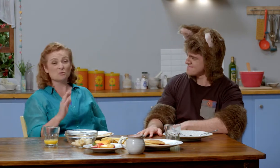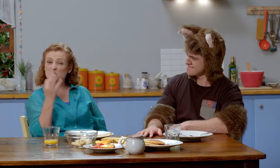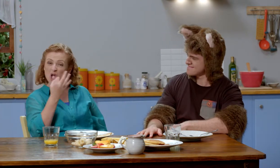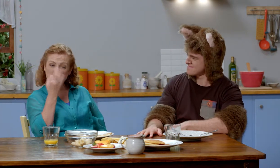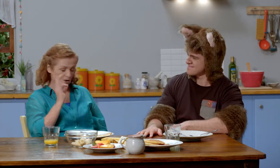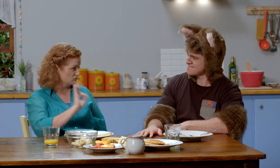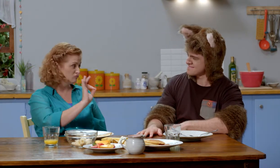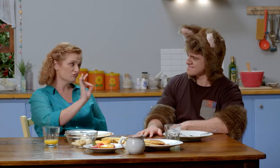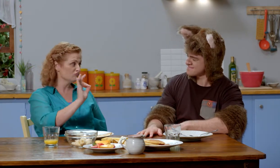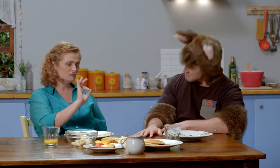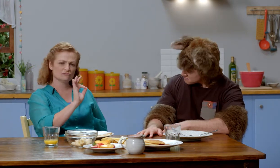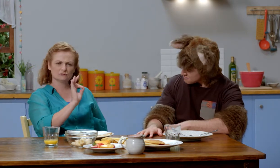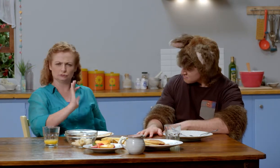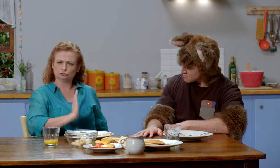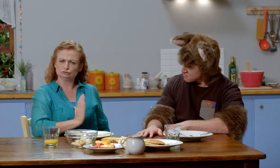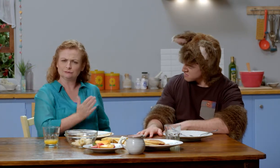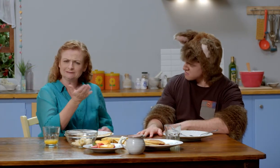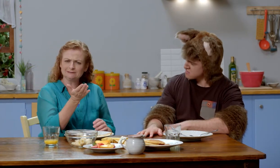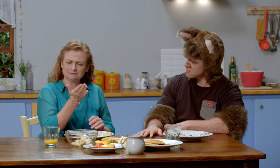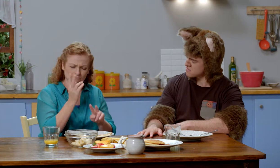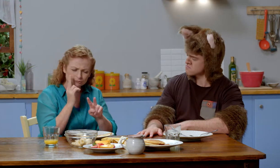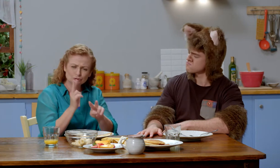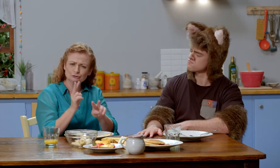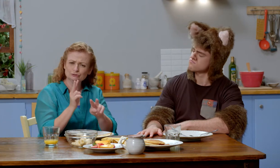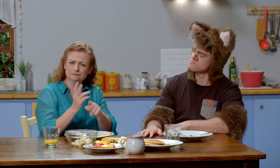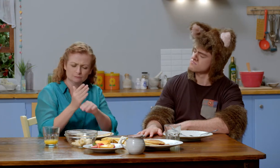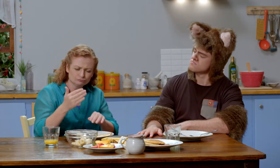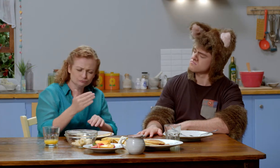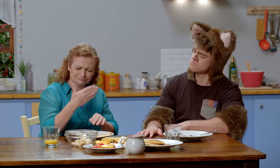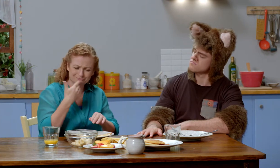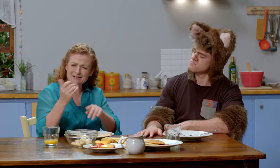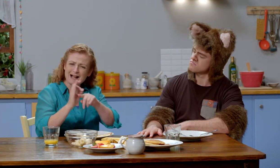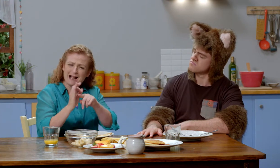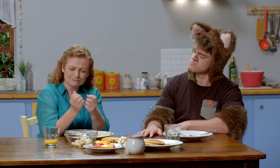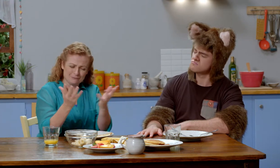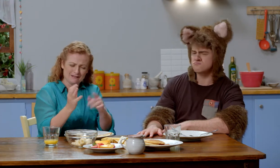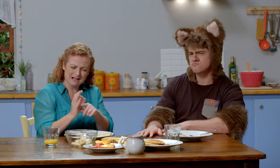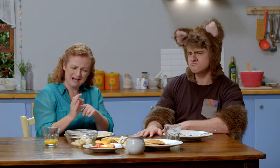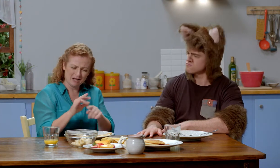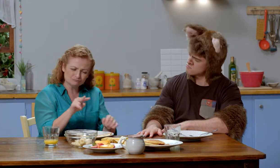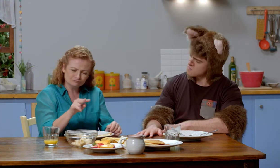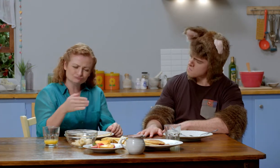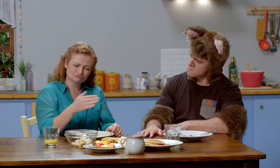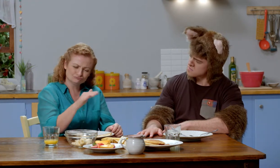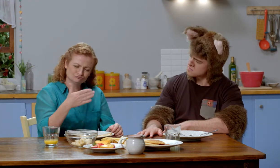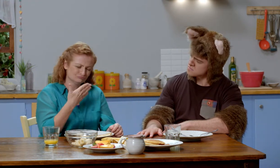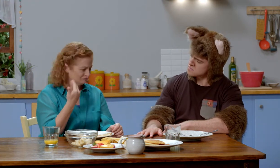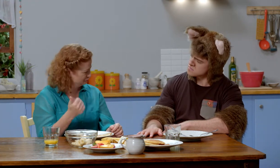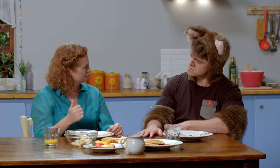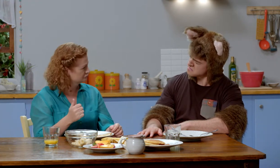No, Possum they’re not boring, they can be quite interesting to look at especially the ones with the beautiful bright colours.